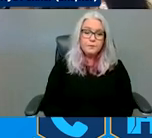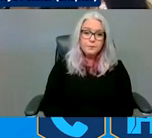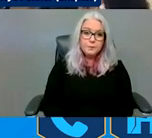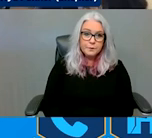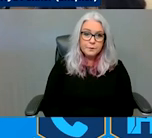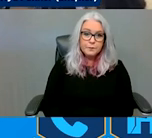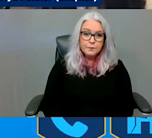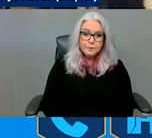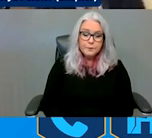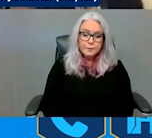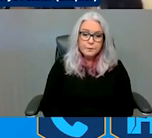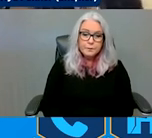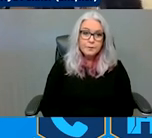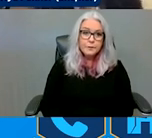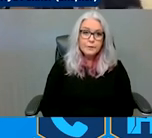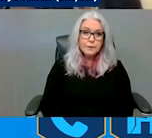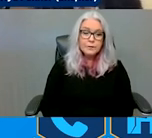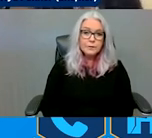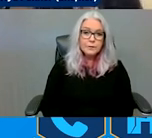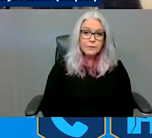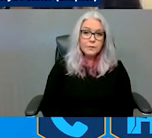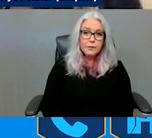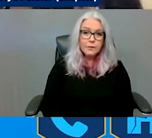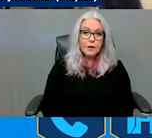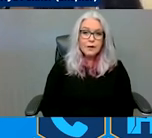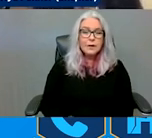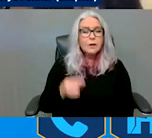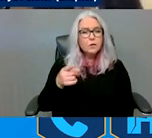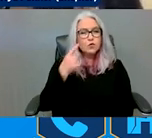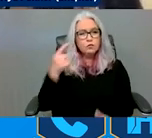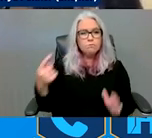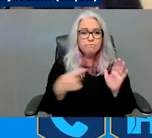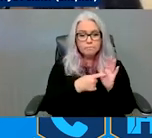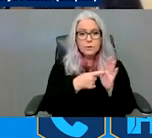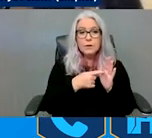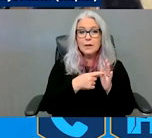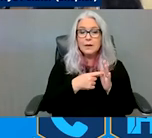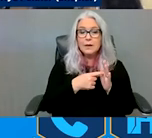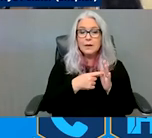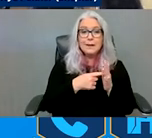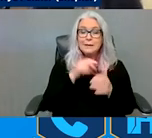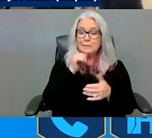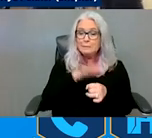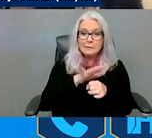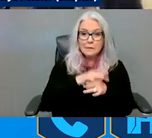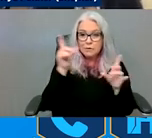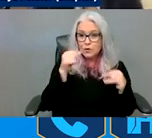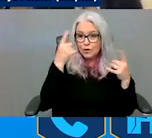highlight how this lack of understanding leads to institutionalization, lack of understanding of these obligations, you know, leads